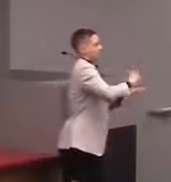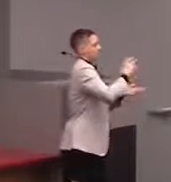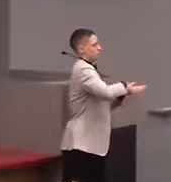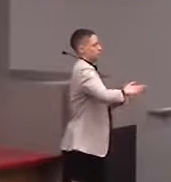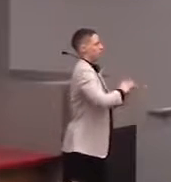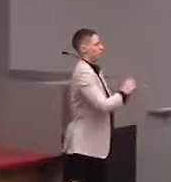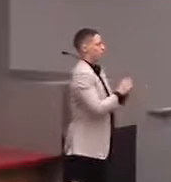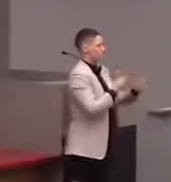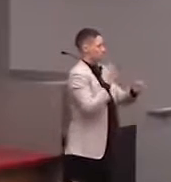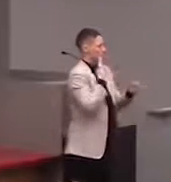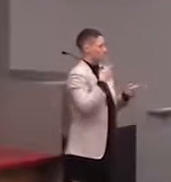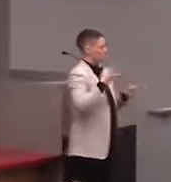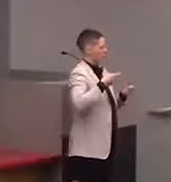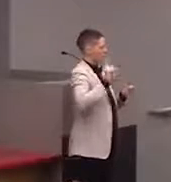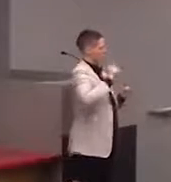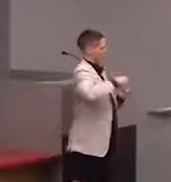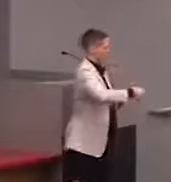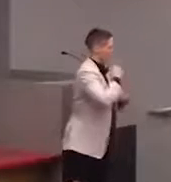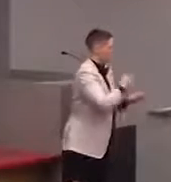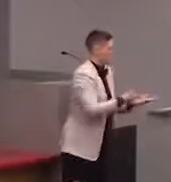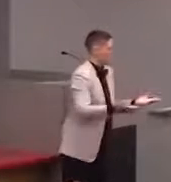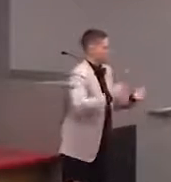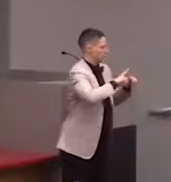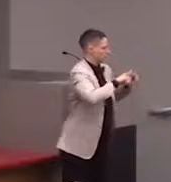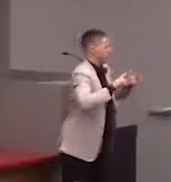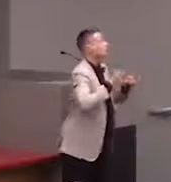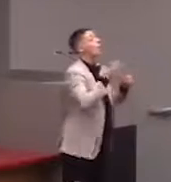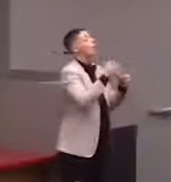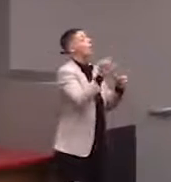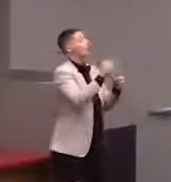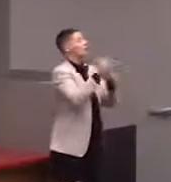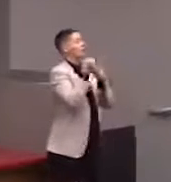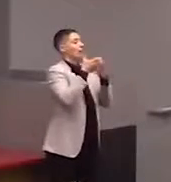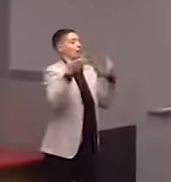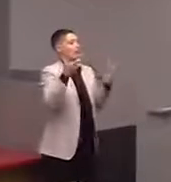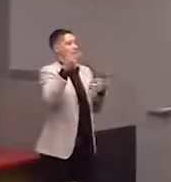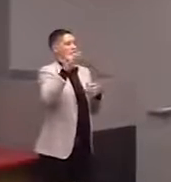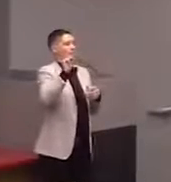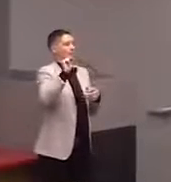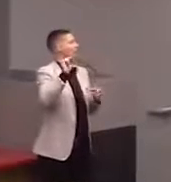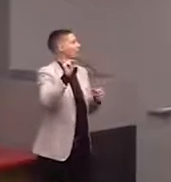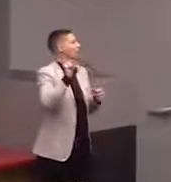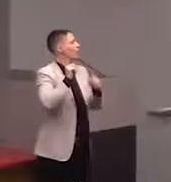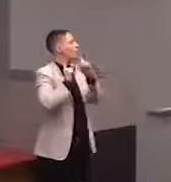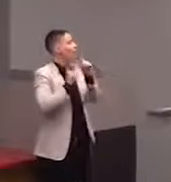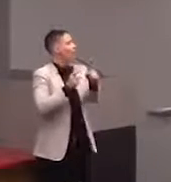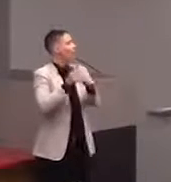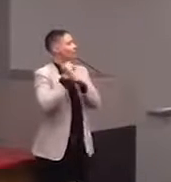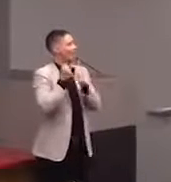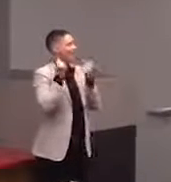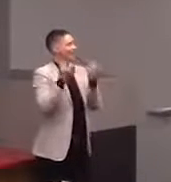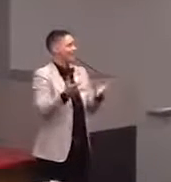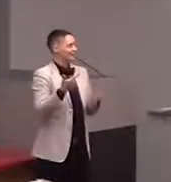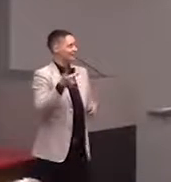We also apply, we get a lot of grants. Well, the idea is to get a lot of grants, 'cause we always hope for more grants